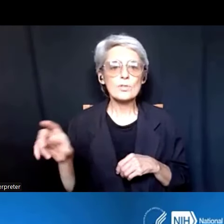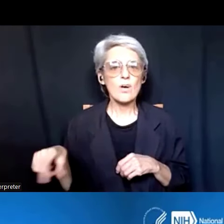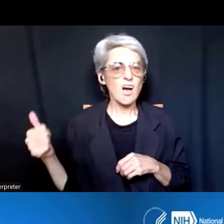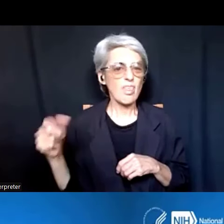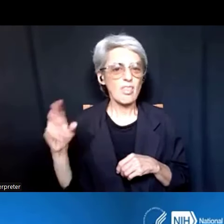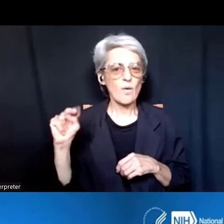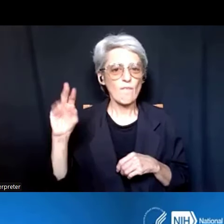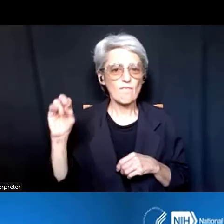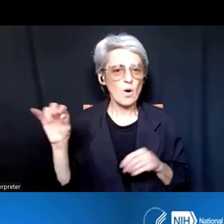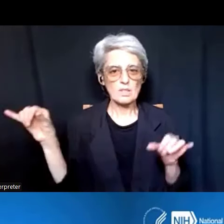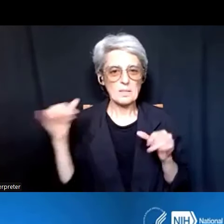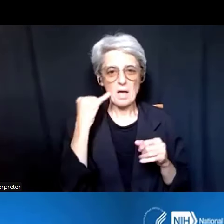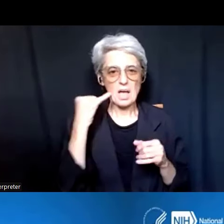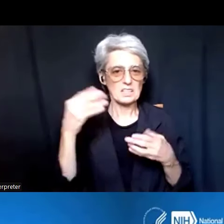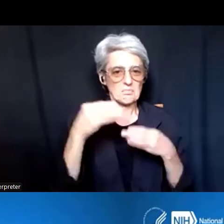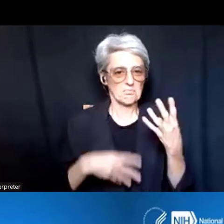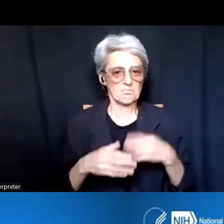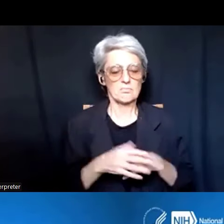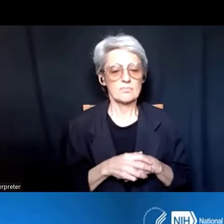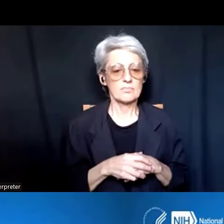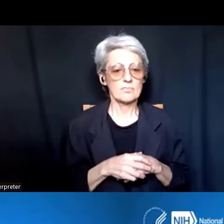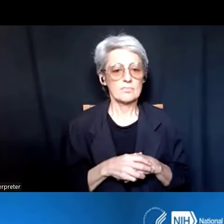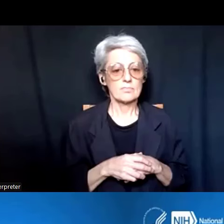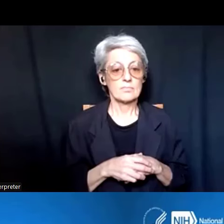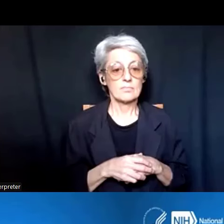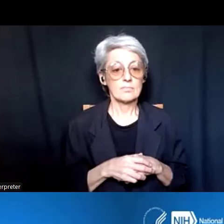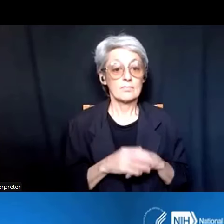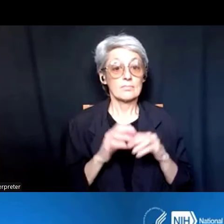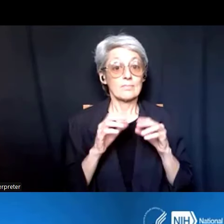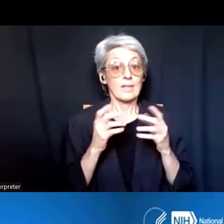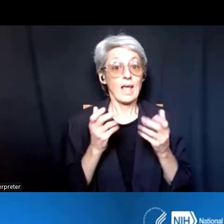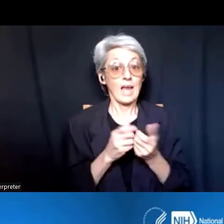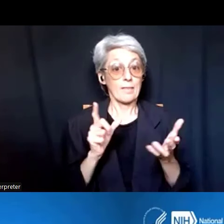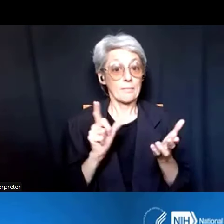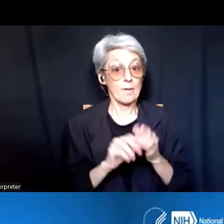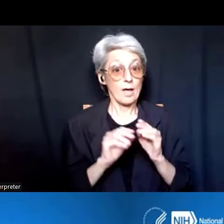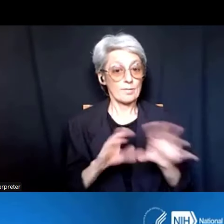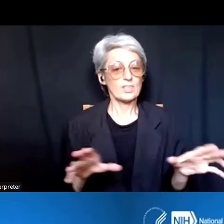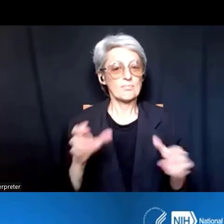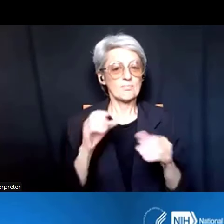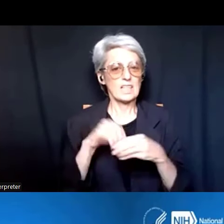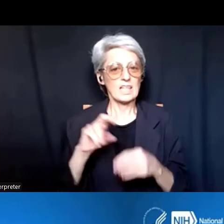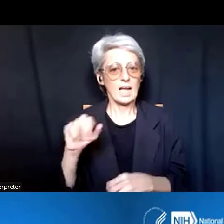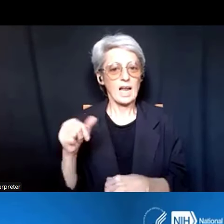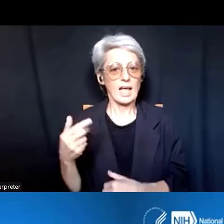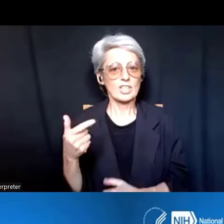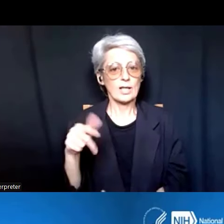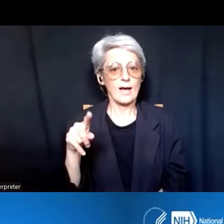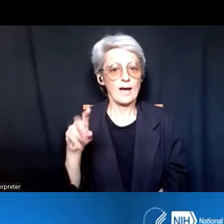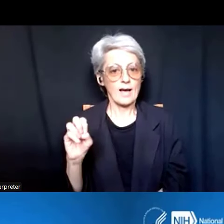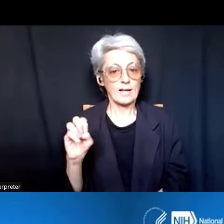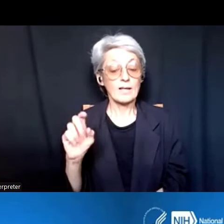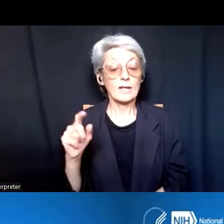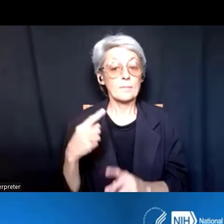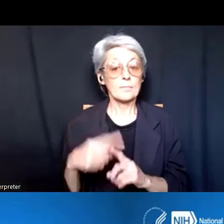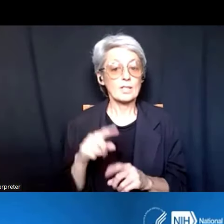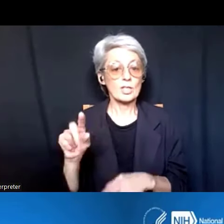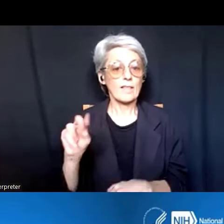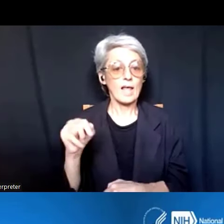So, everything that we put out is in the NIH Guide. Additionally, you can look on the NIH wonderful research training site